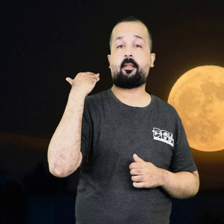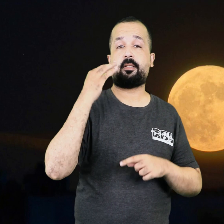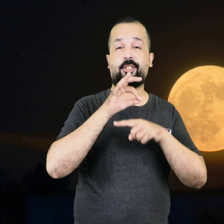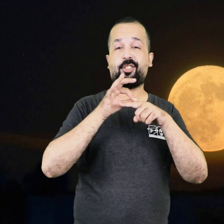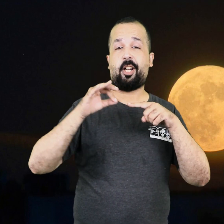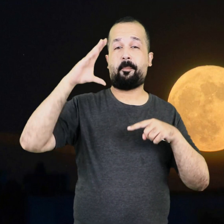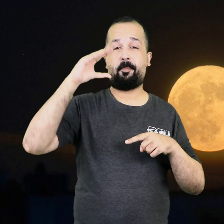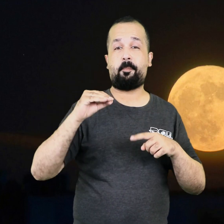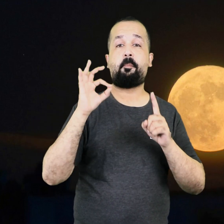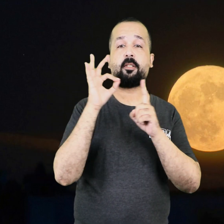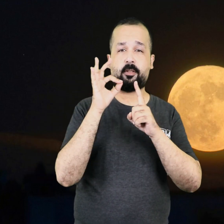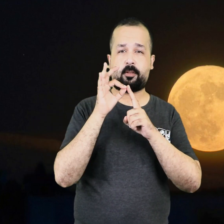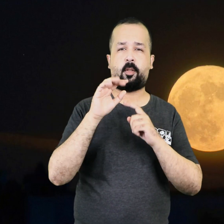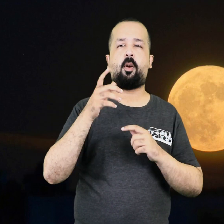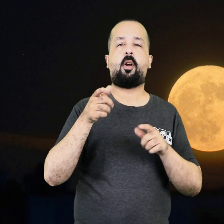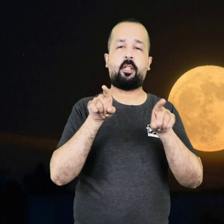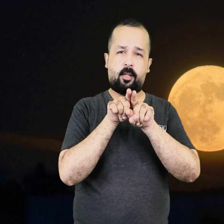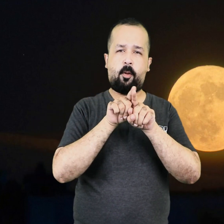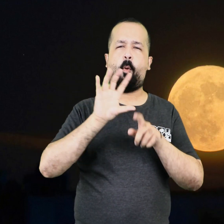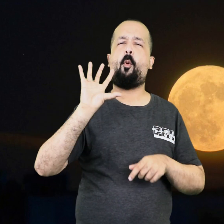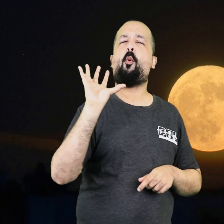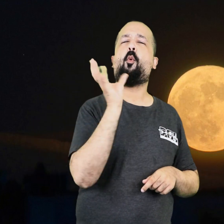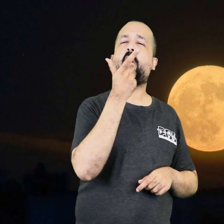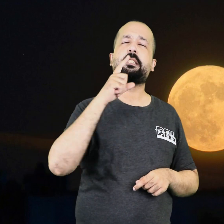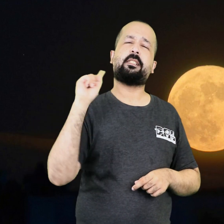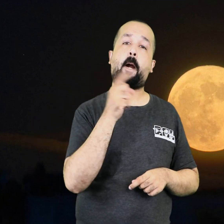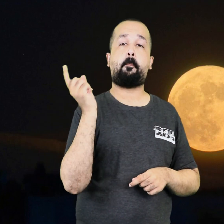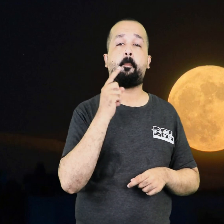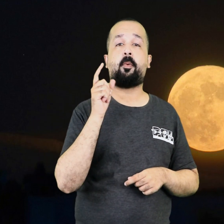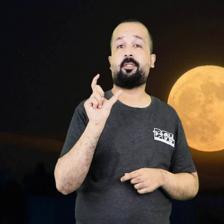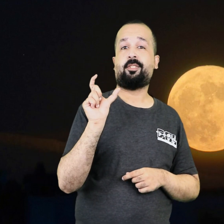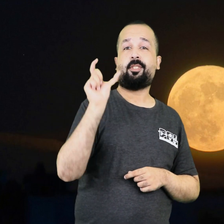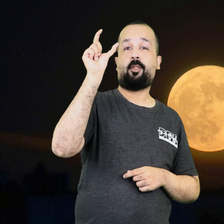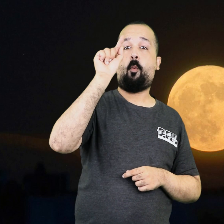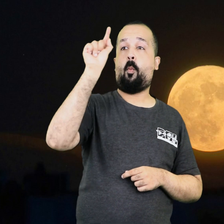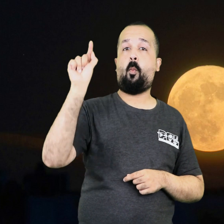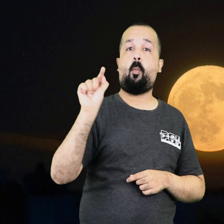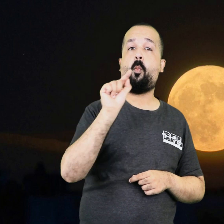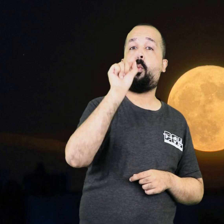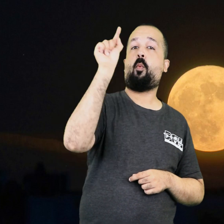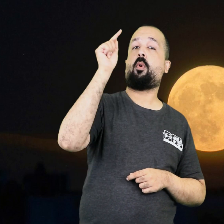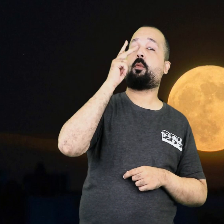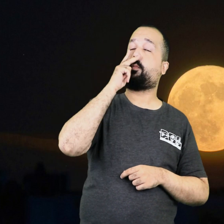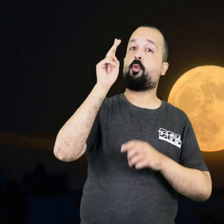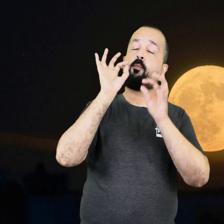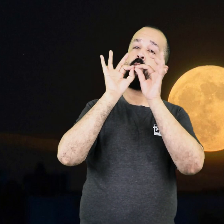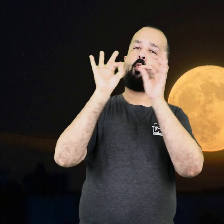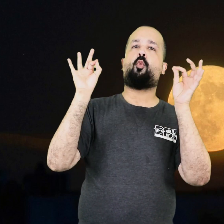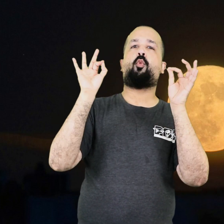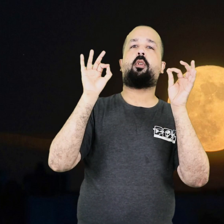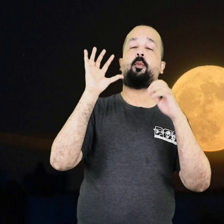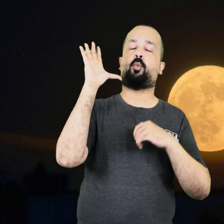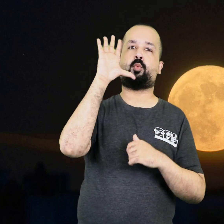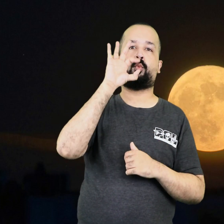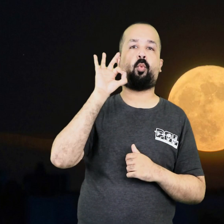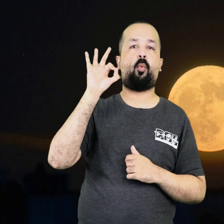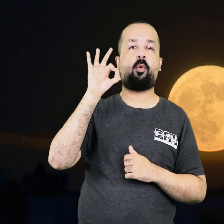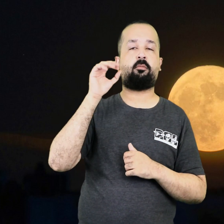The supermoon was visible all over the world last night, including Pakistan.